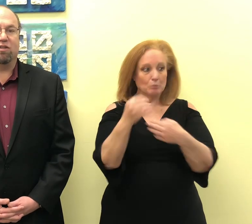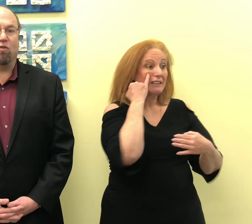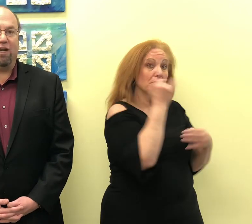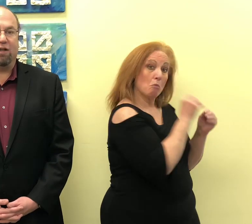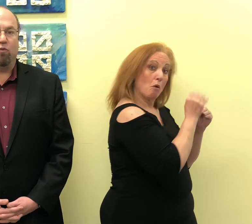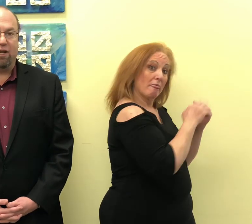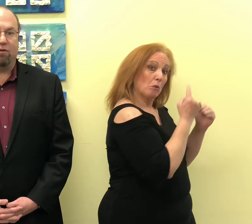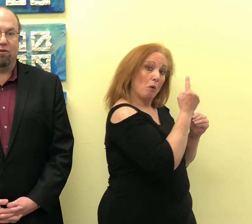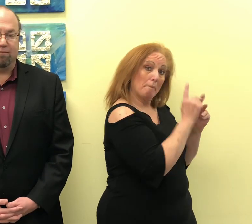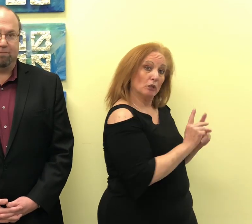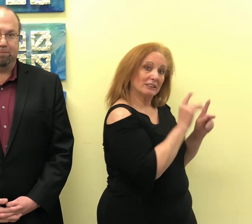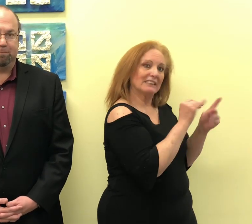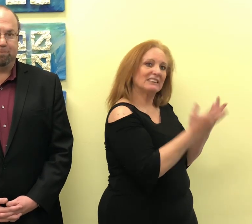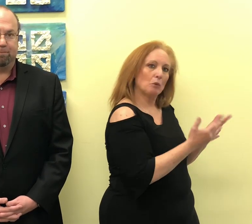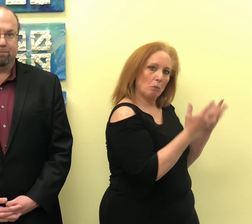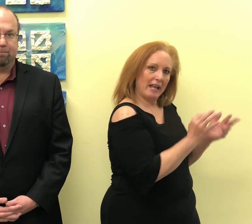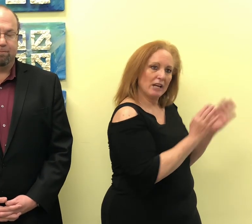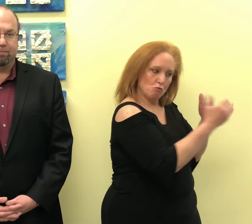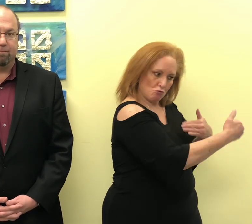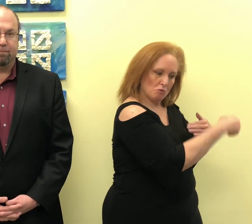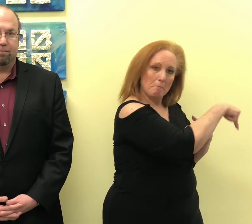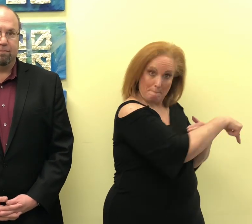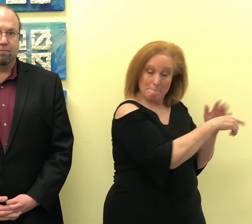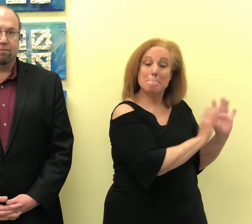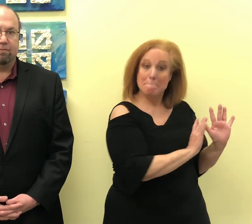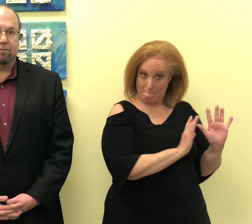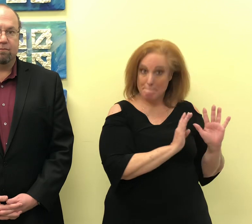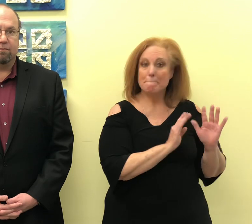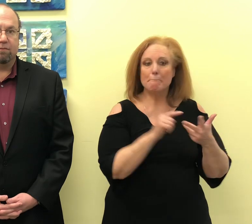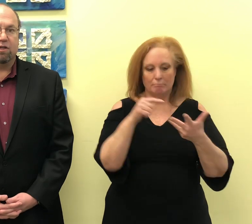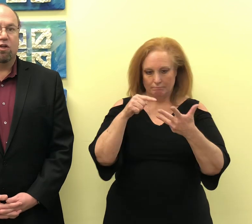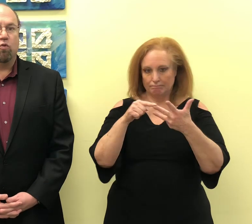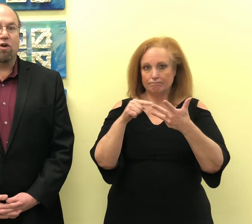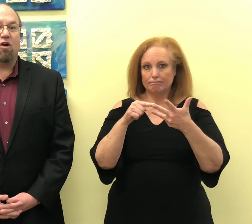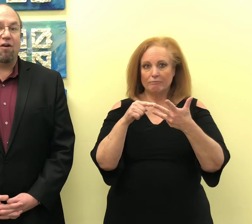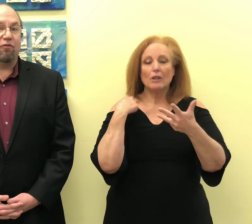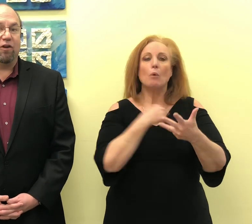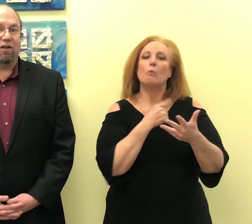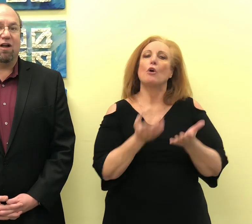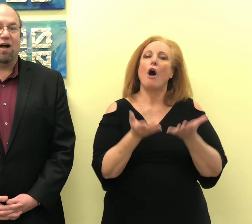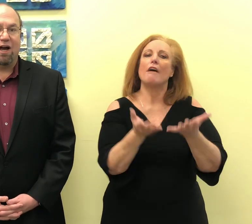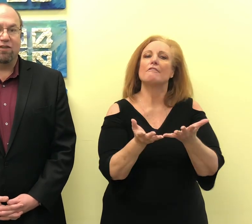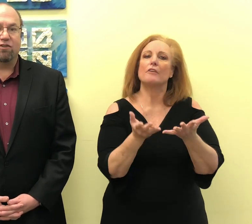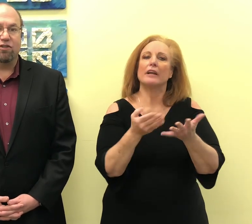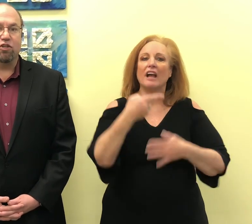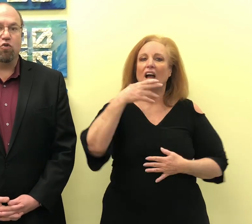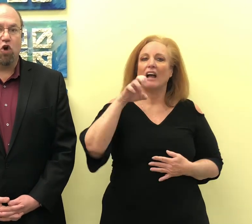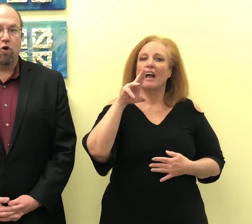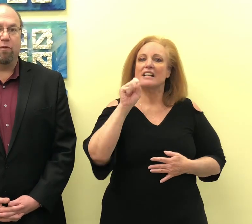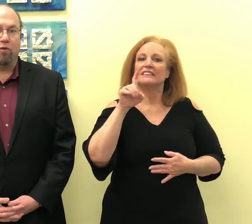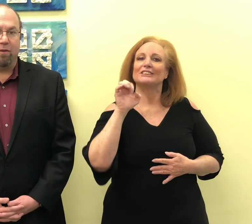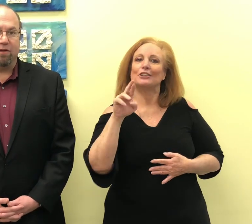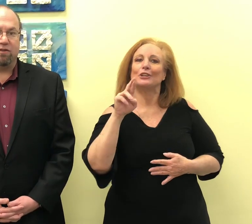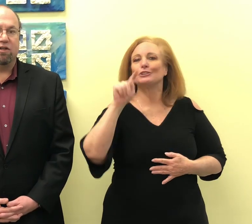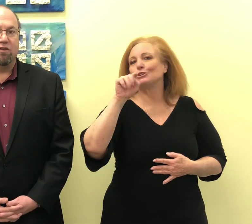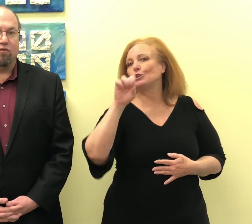the waiting room. We are offering "Heuser To You" home appointments for